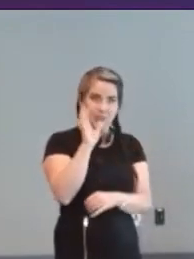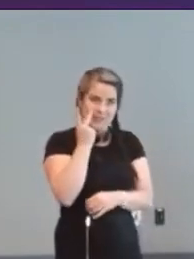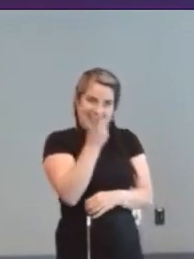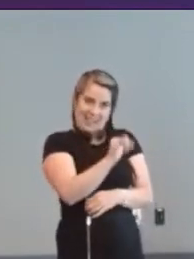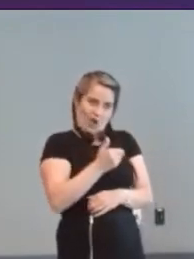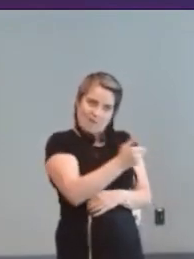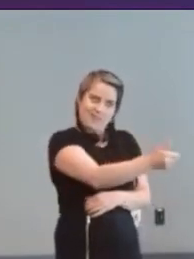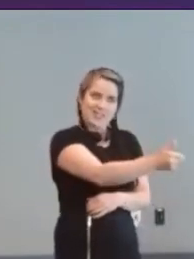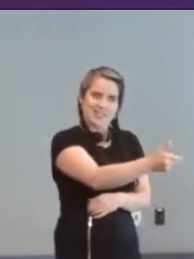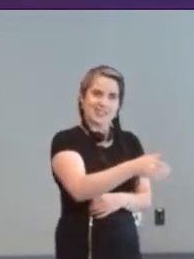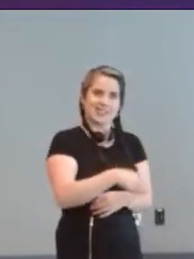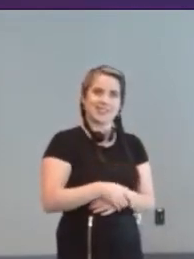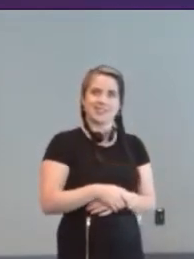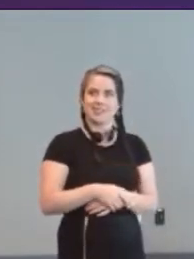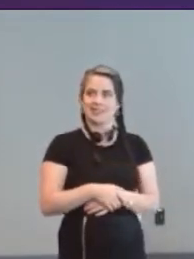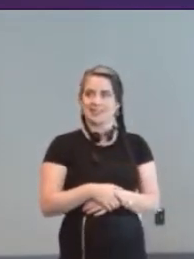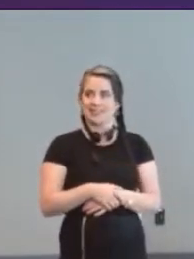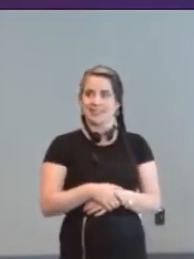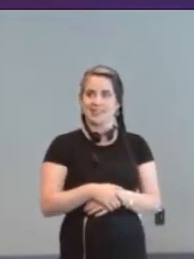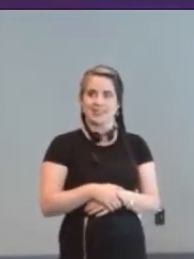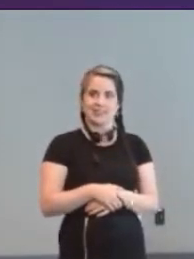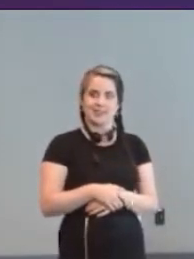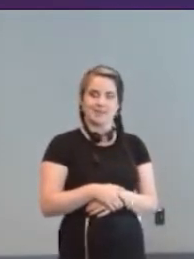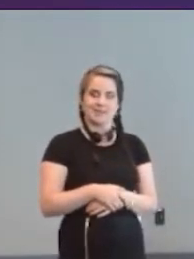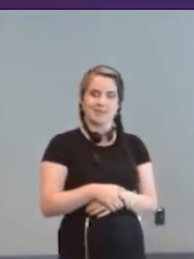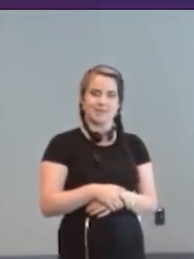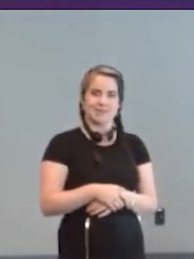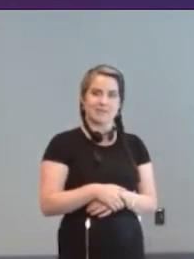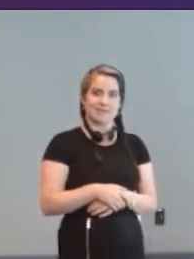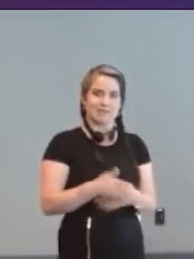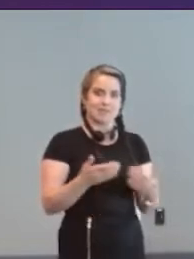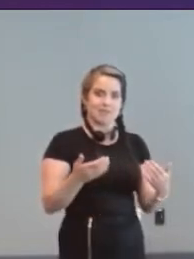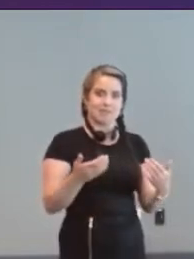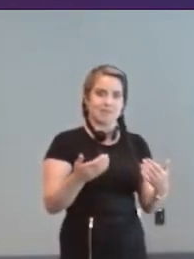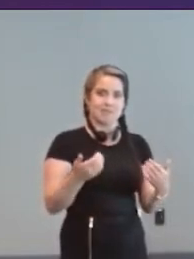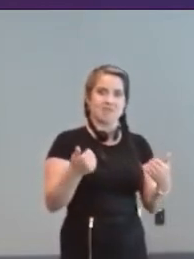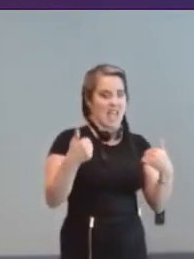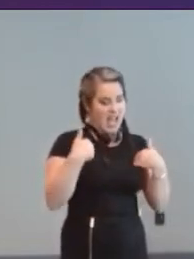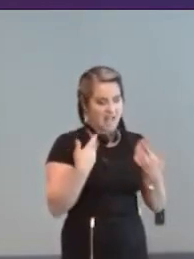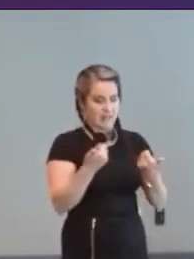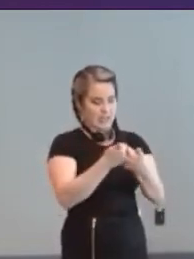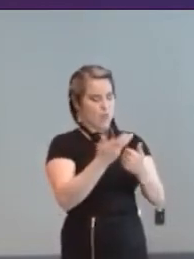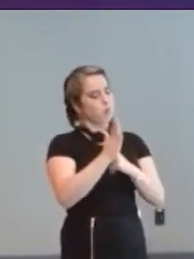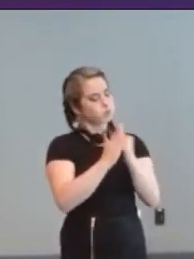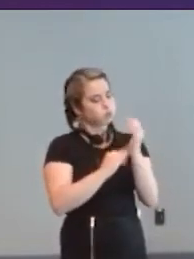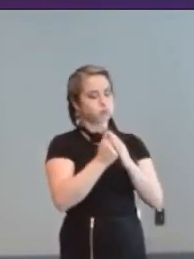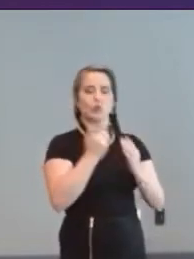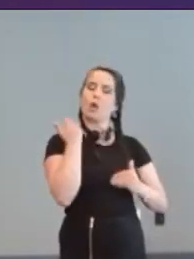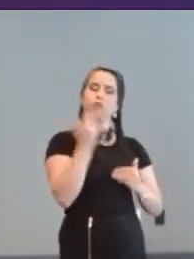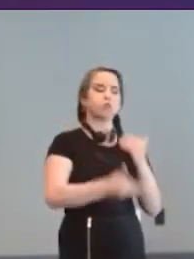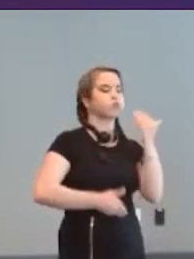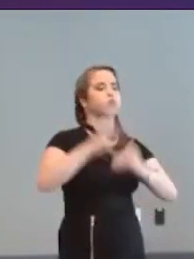dial it right down low to to to make a comfortable experience where you can just experience it um I